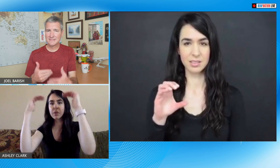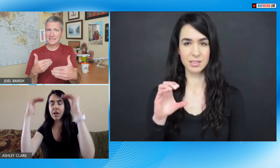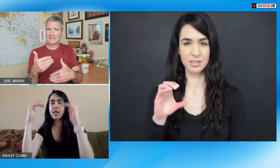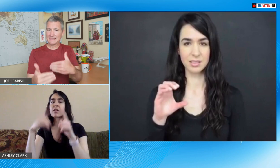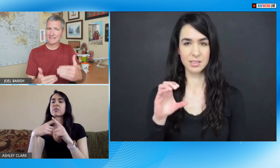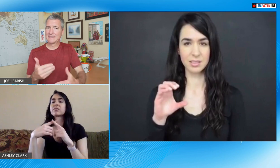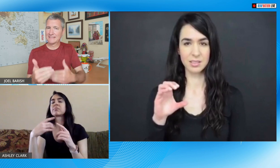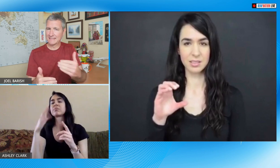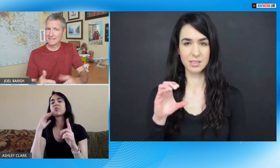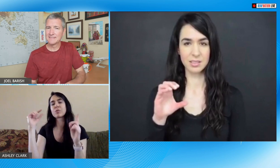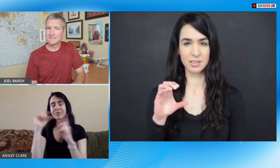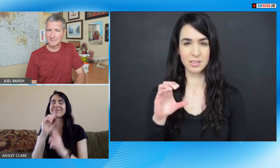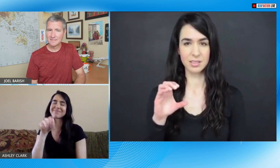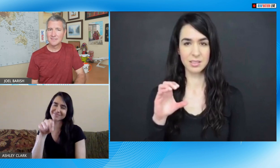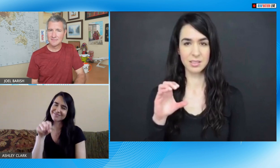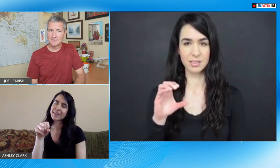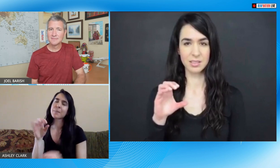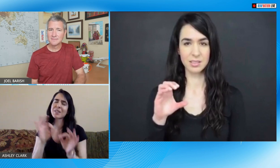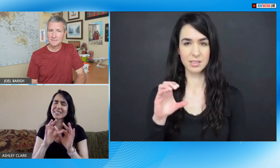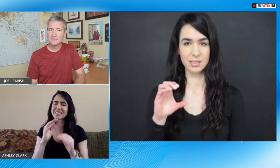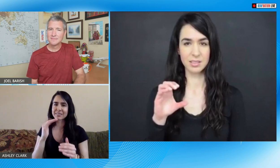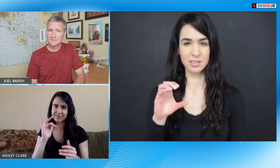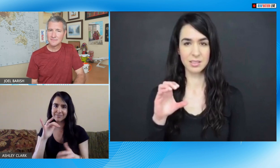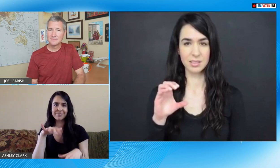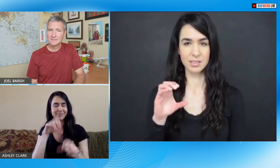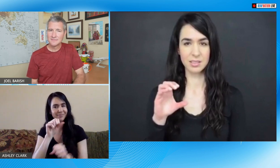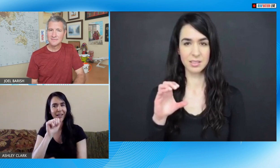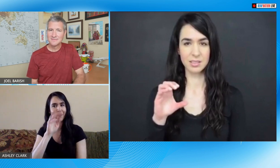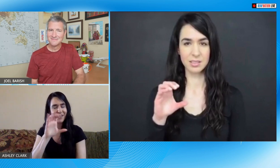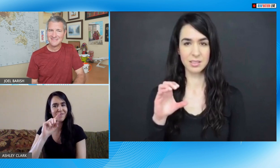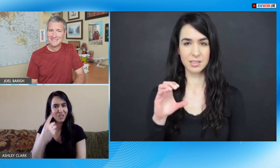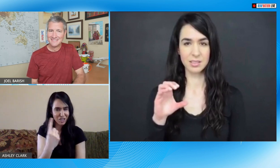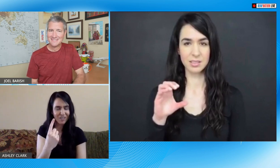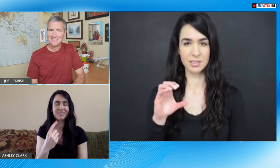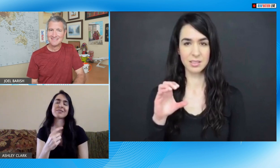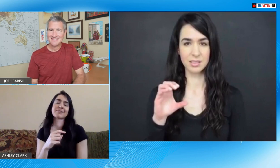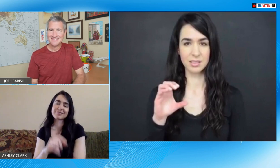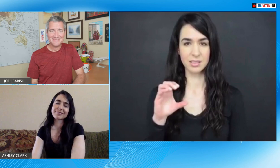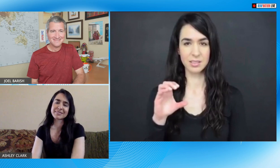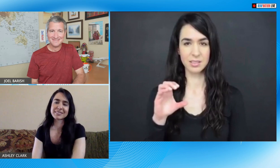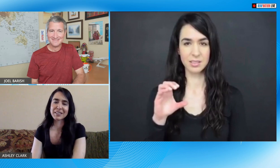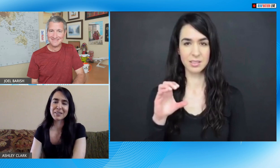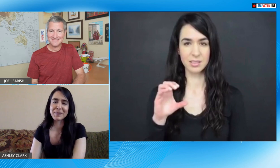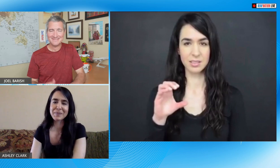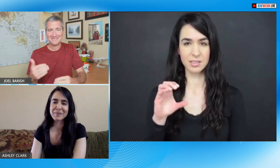letter words and go from there by step right it's important to start with that